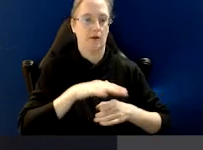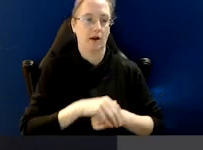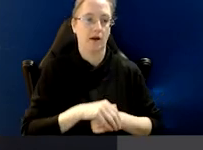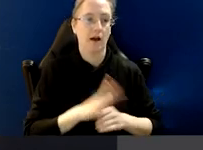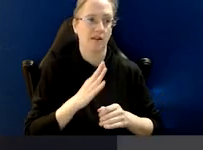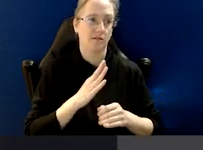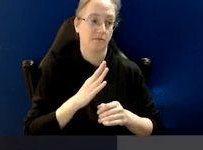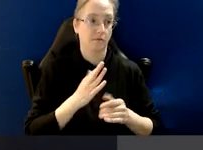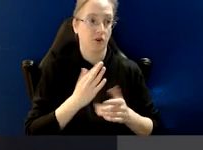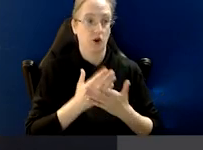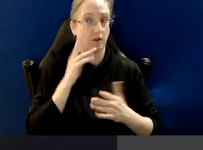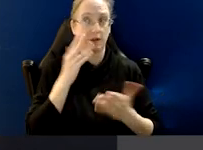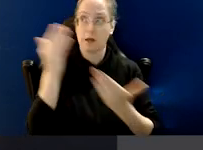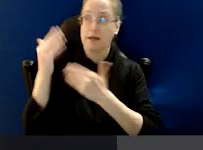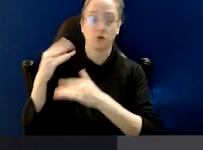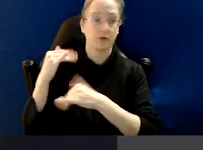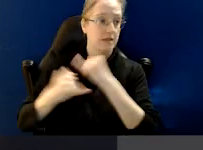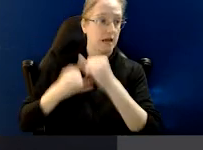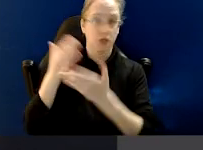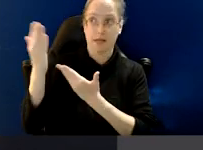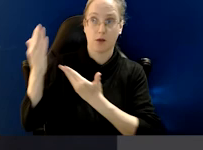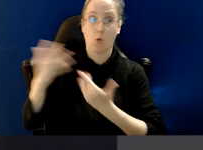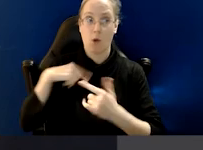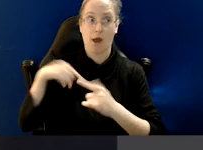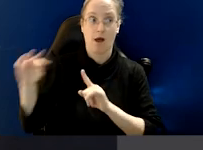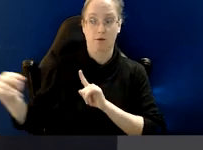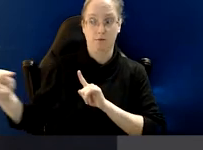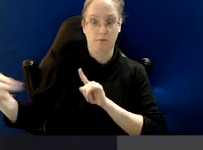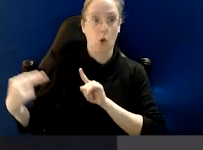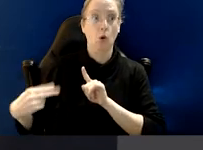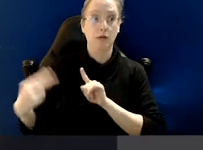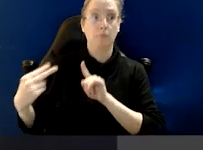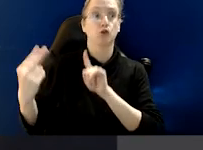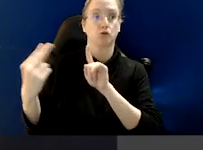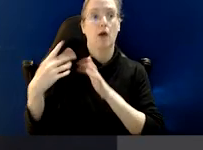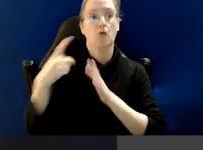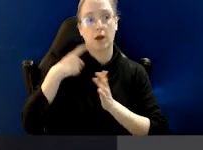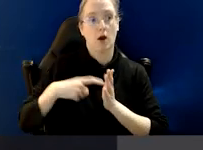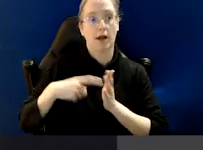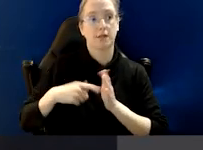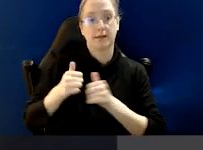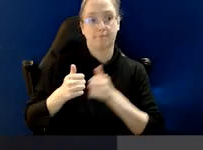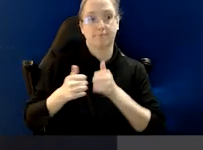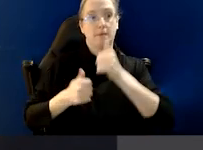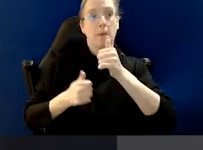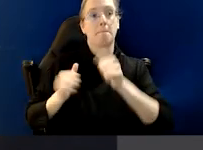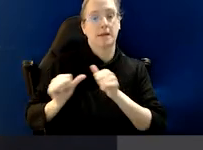And certainly the international scene, I think that's been recognised as better than